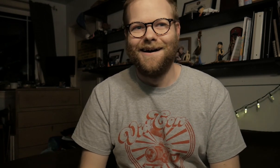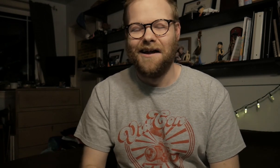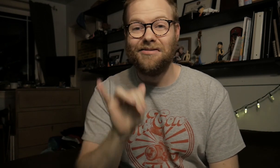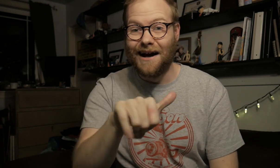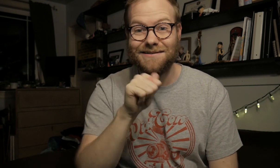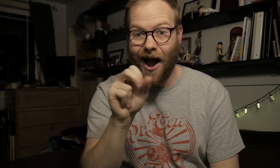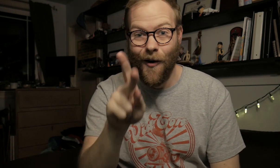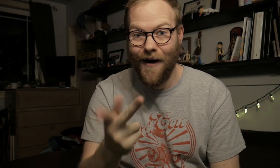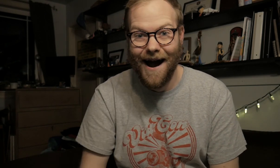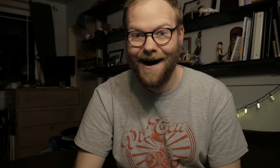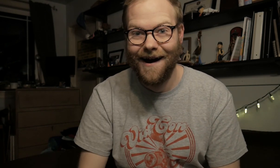That's not okay.